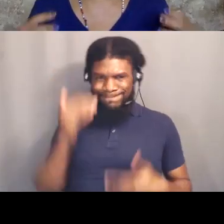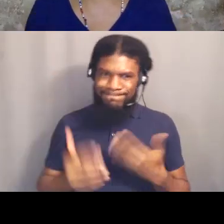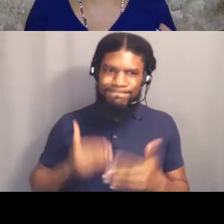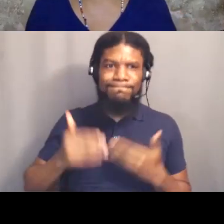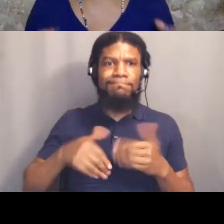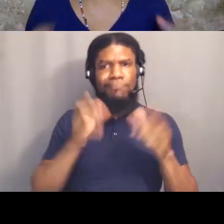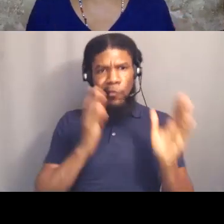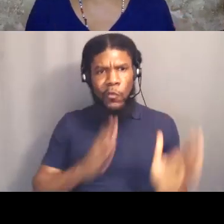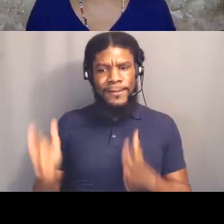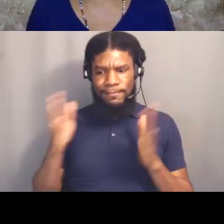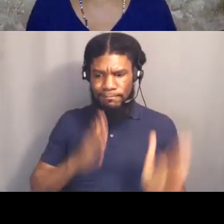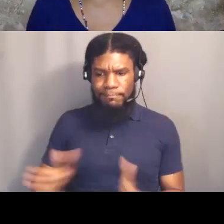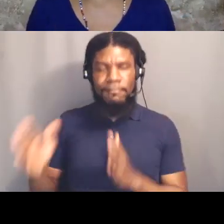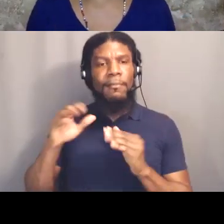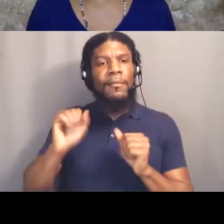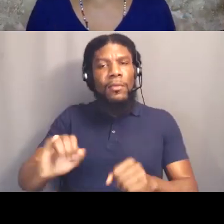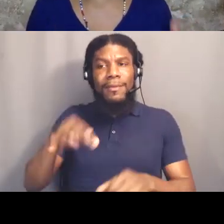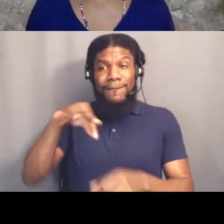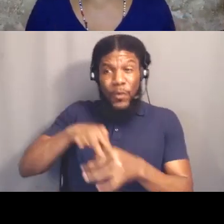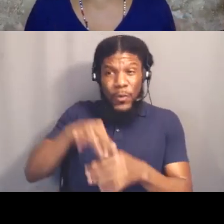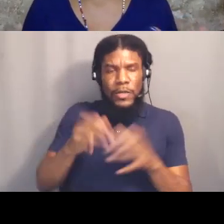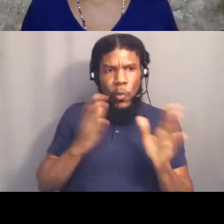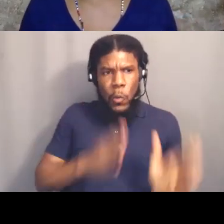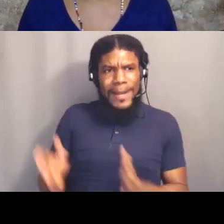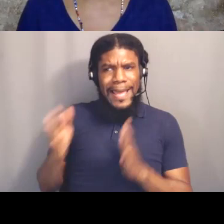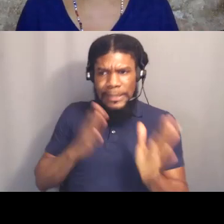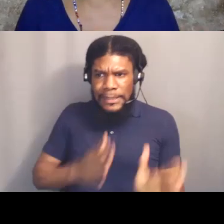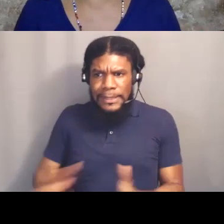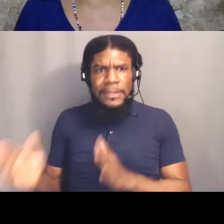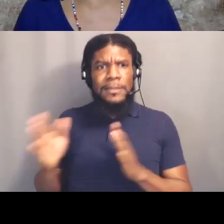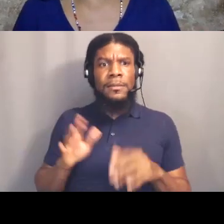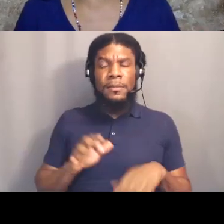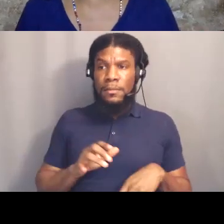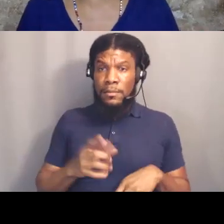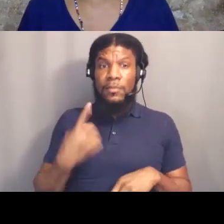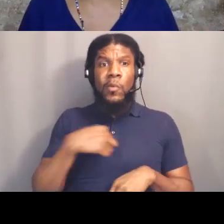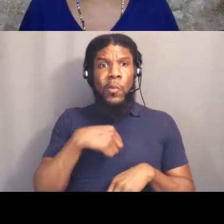concept of voting and organizing and we are honoring women like Fannie Lou Hamer